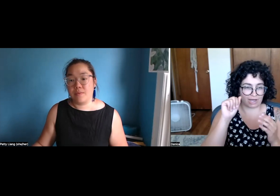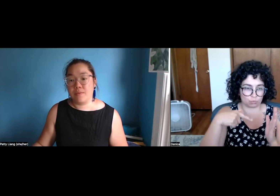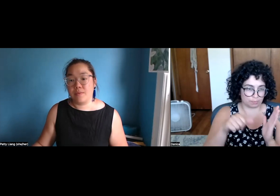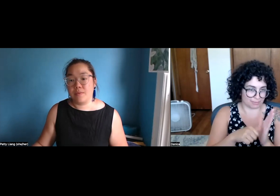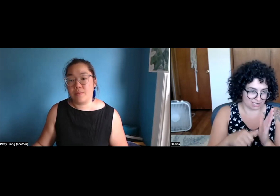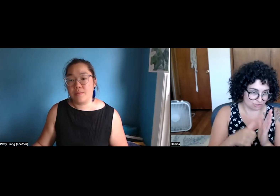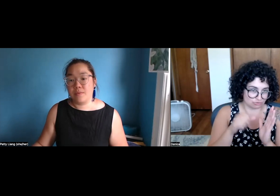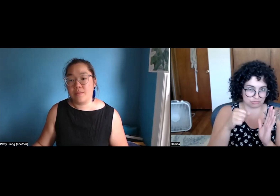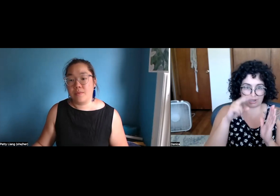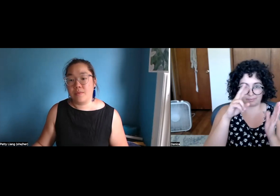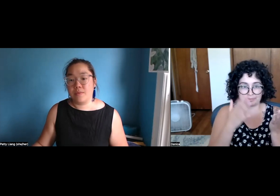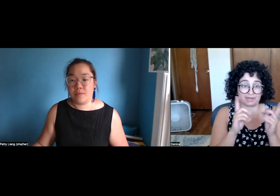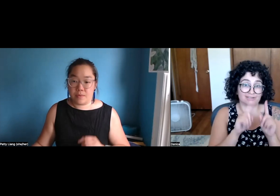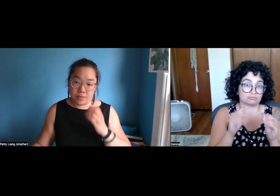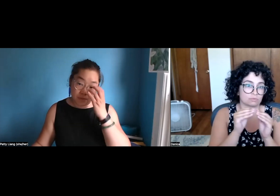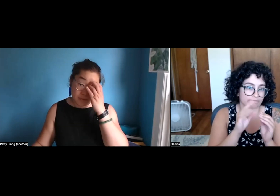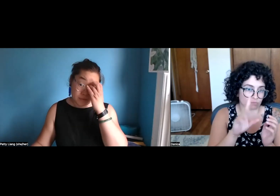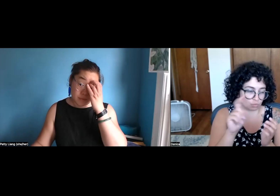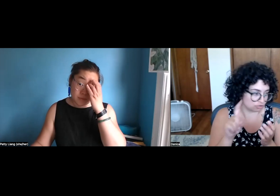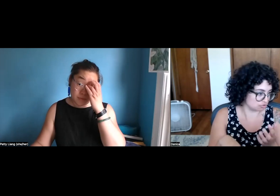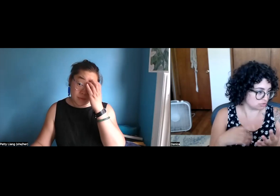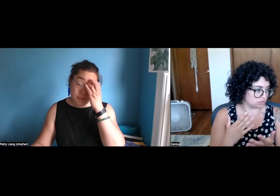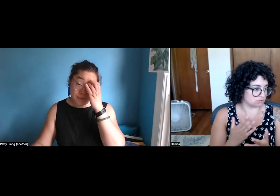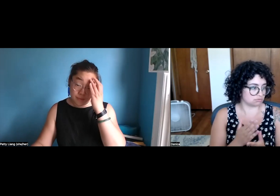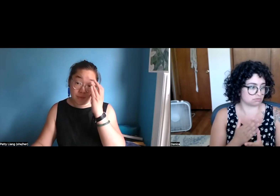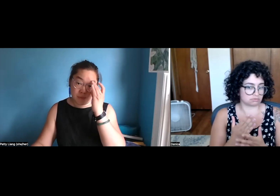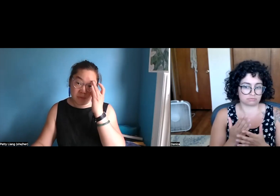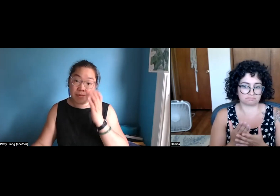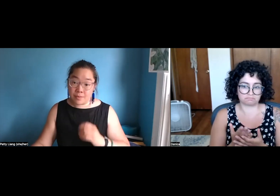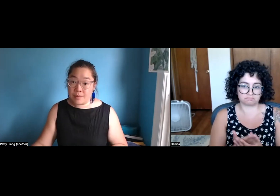and if you have any other questions, the FAQs should address that.